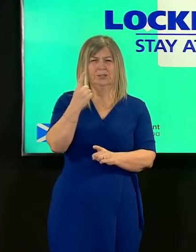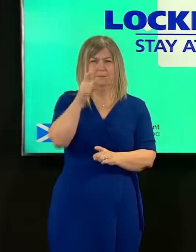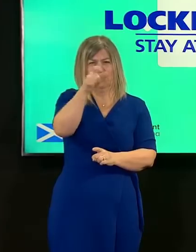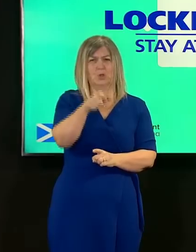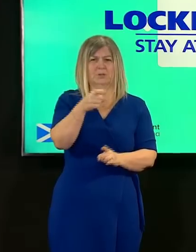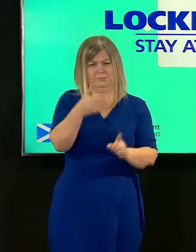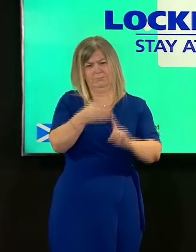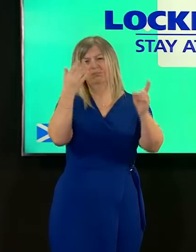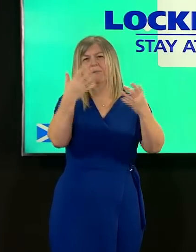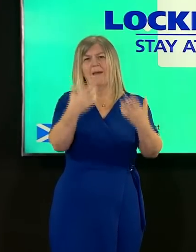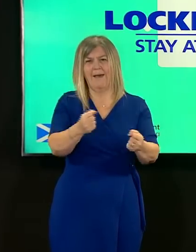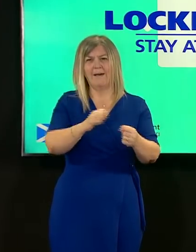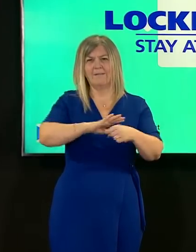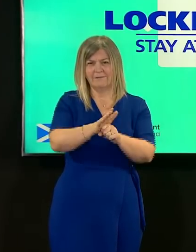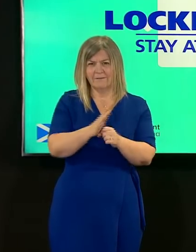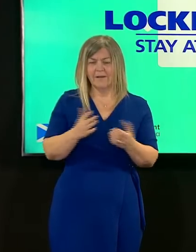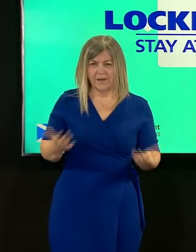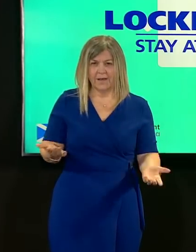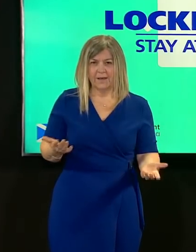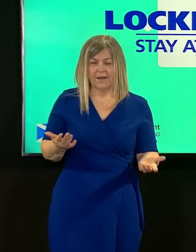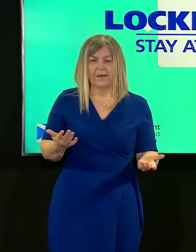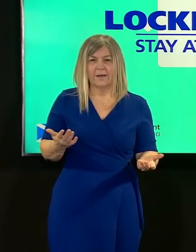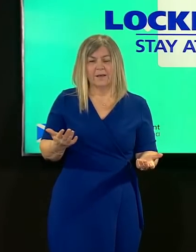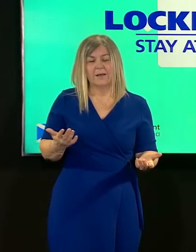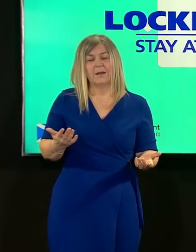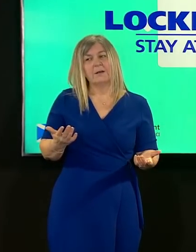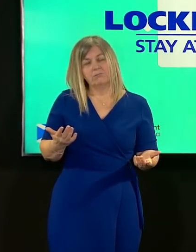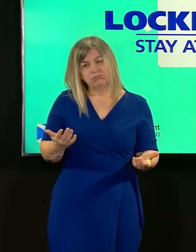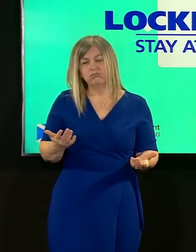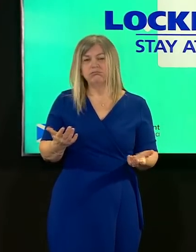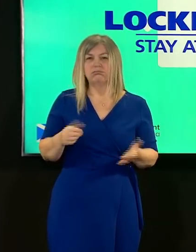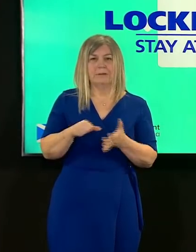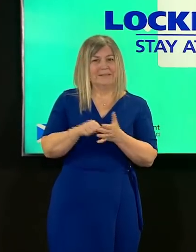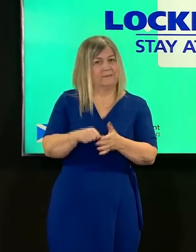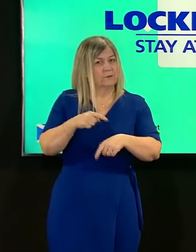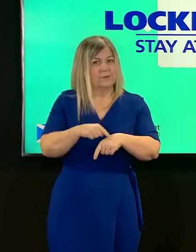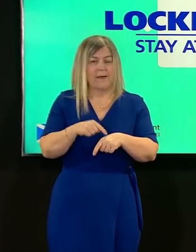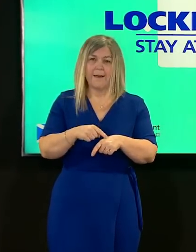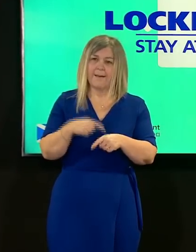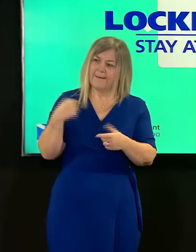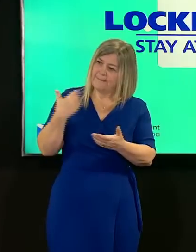with all the sacrifices and the difficulties and the heartbreaking anguish that many of you